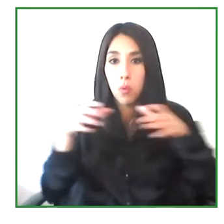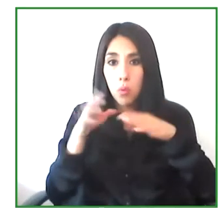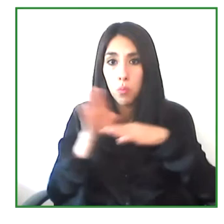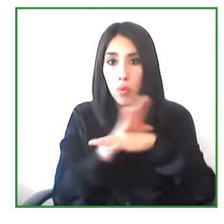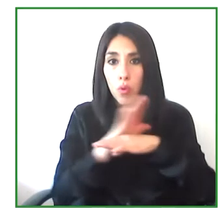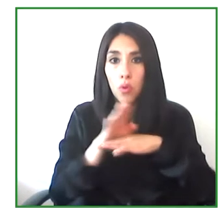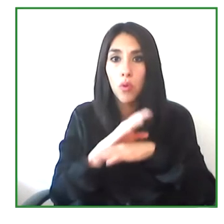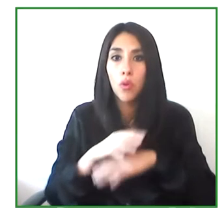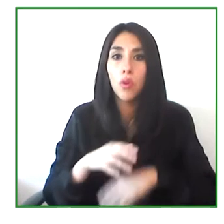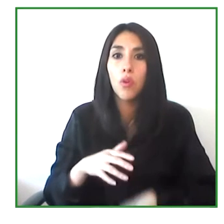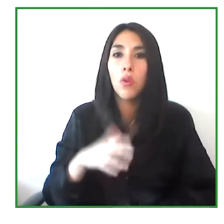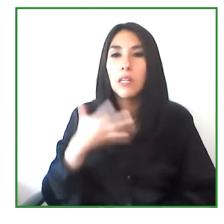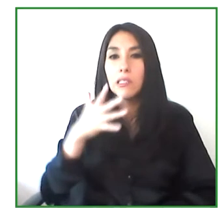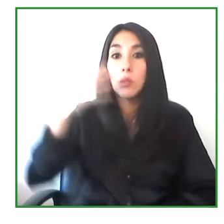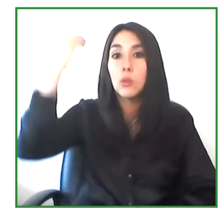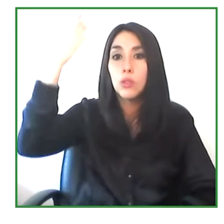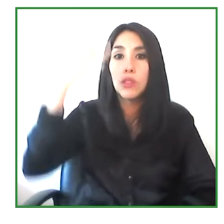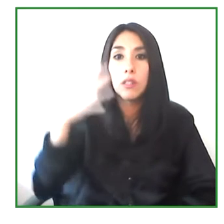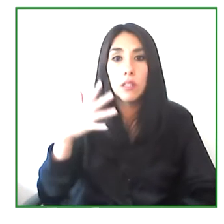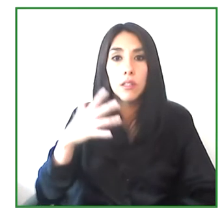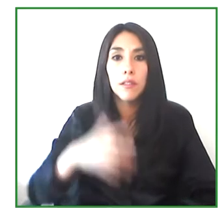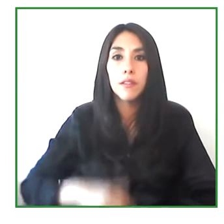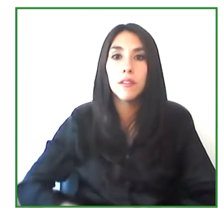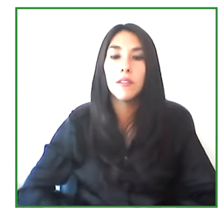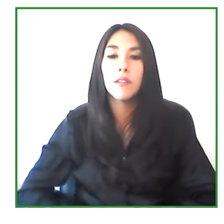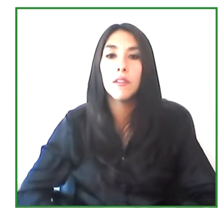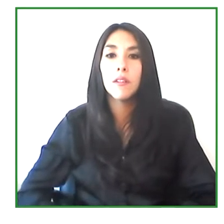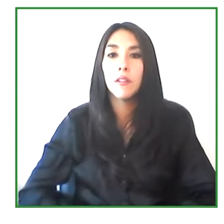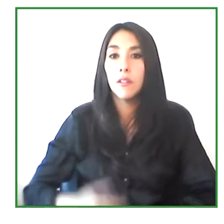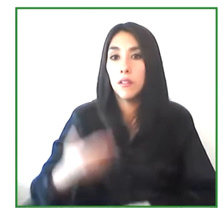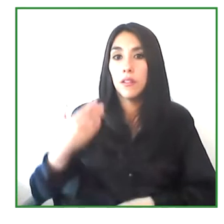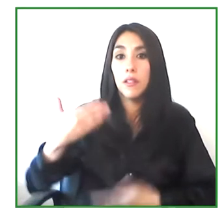that has been working for 98 years for the